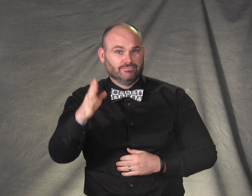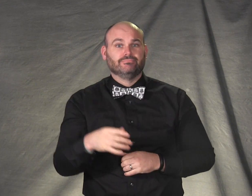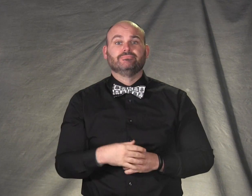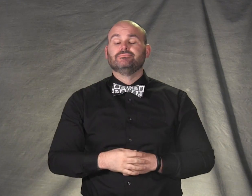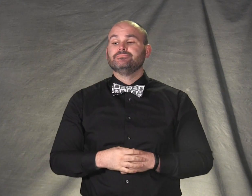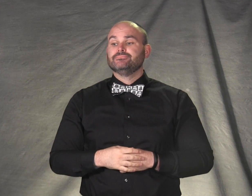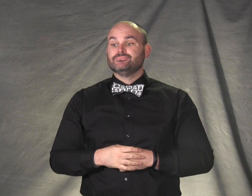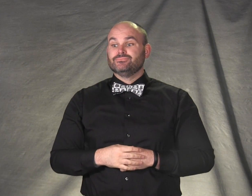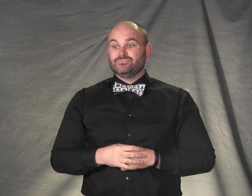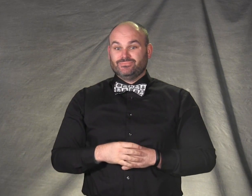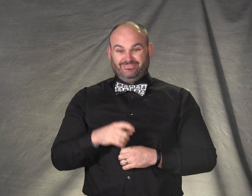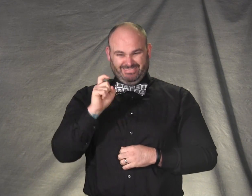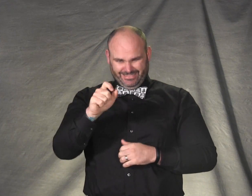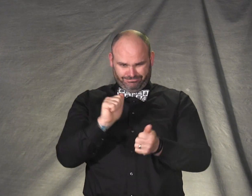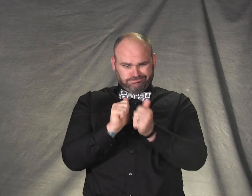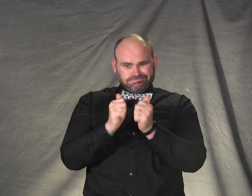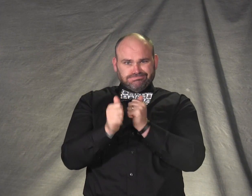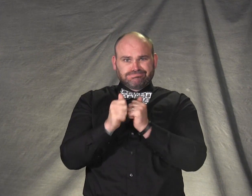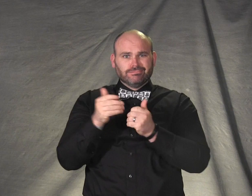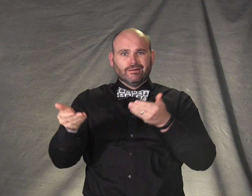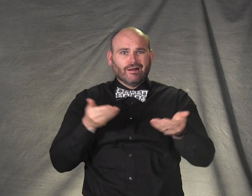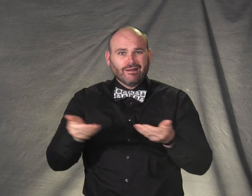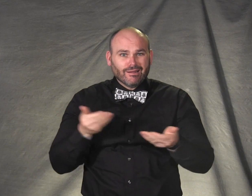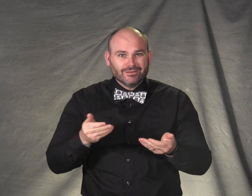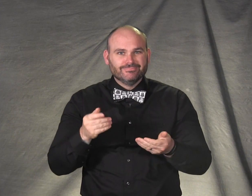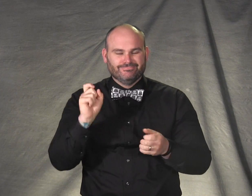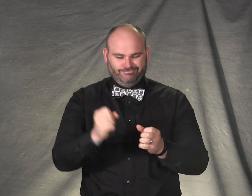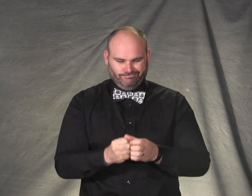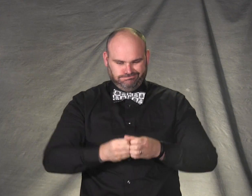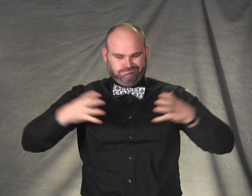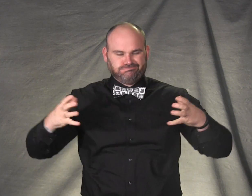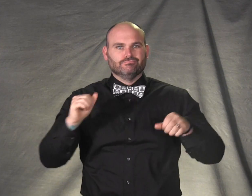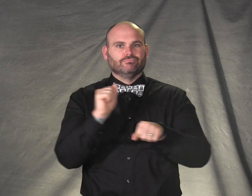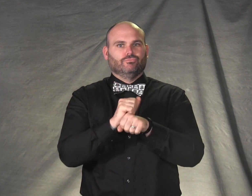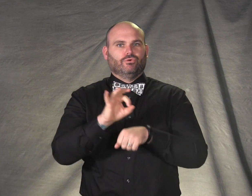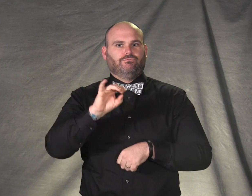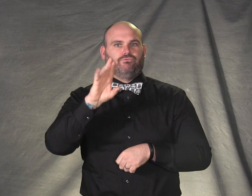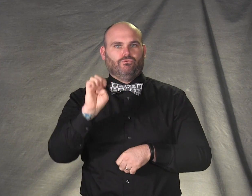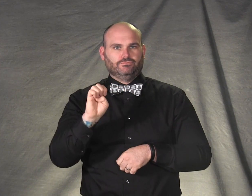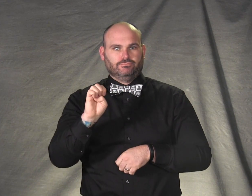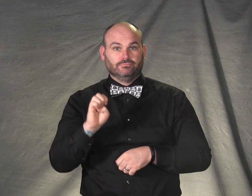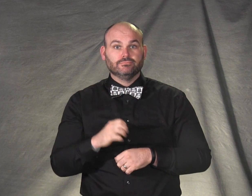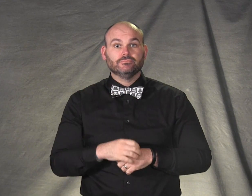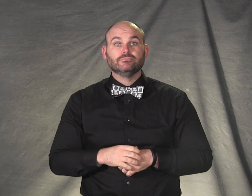In order to compete and meet growing workforce needs,